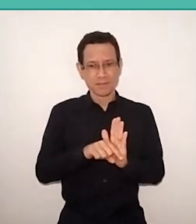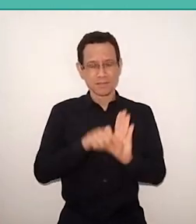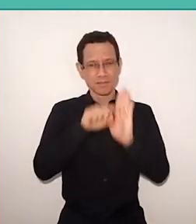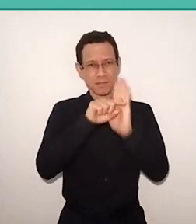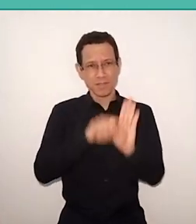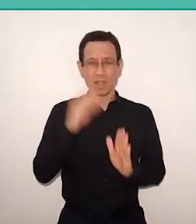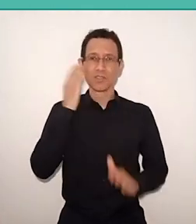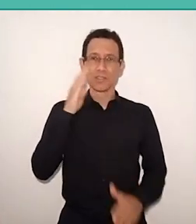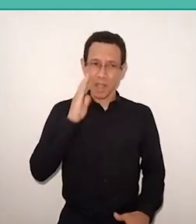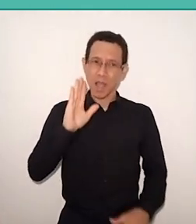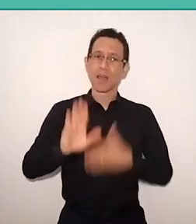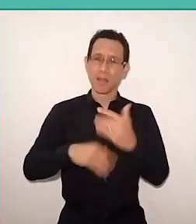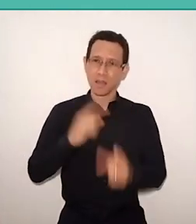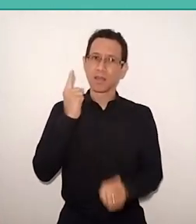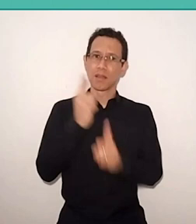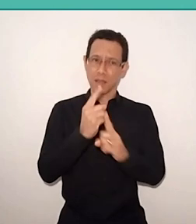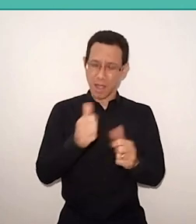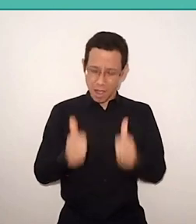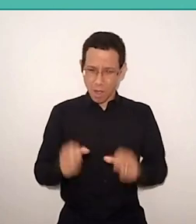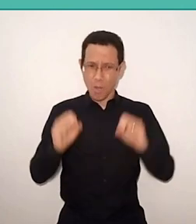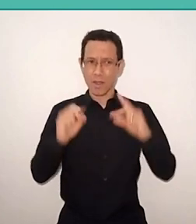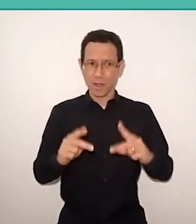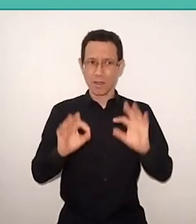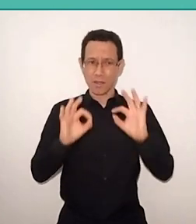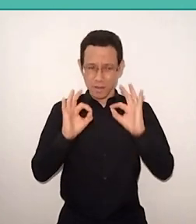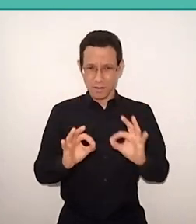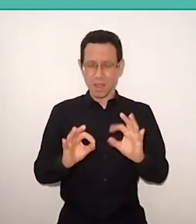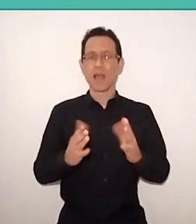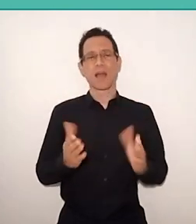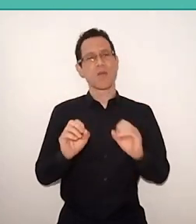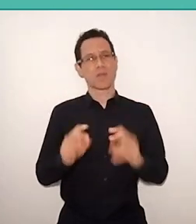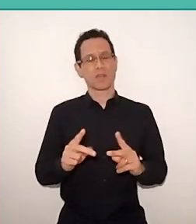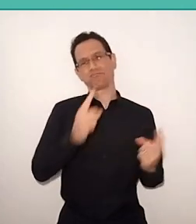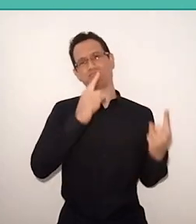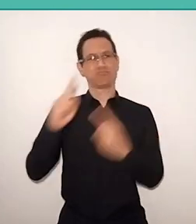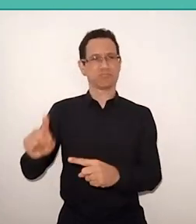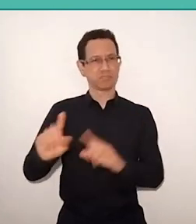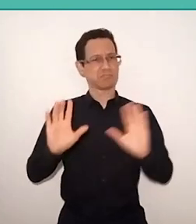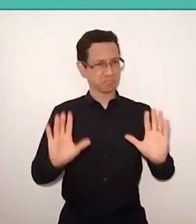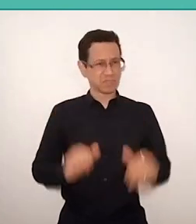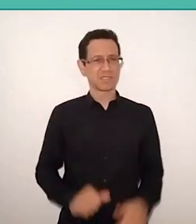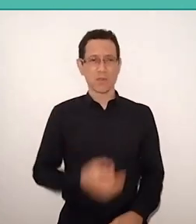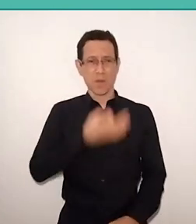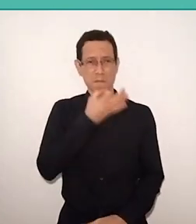Very well. I said I would focus at one point. Paulo Freire became known In the whole world